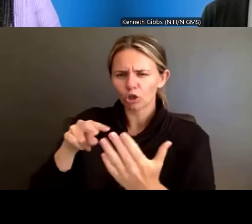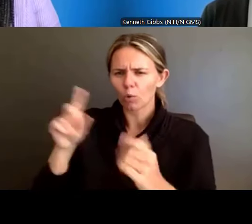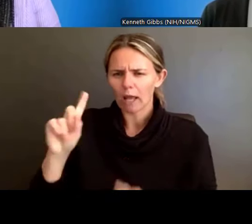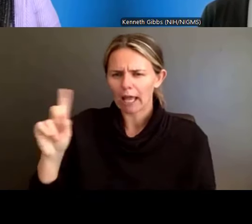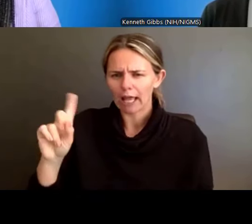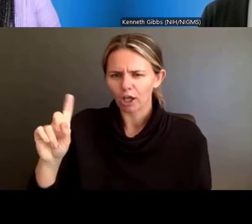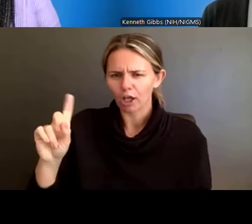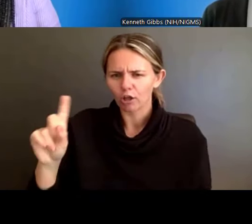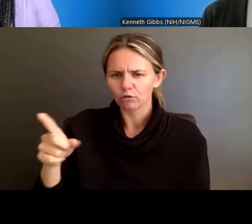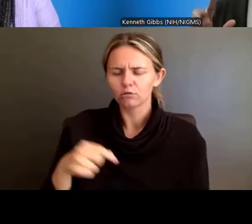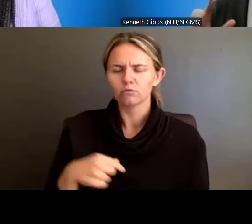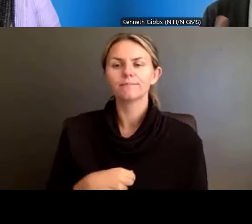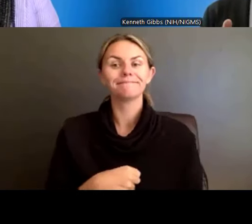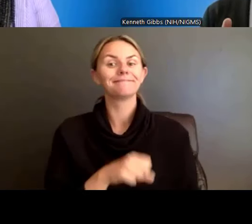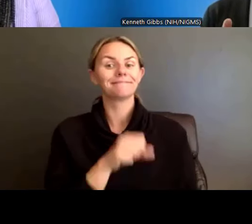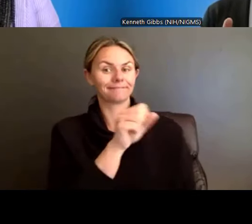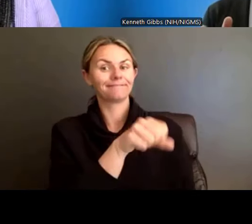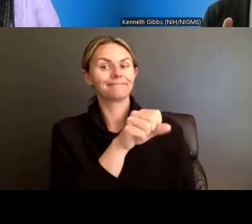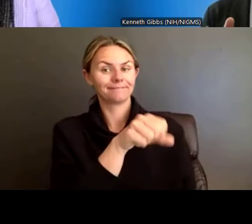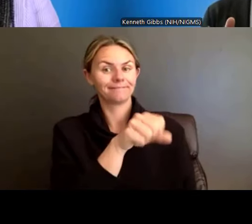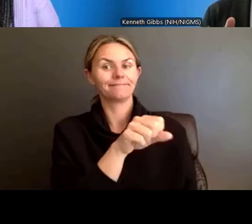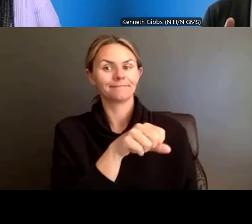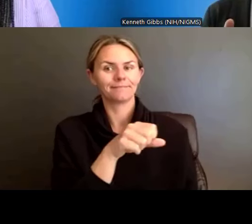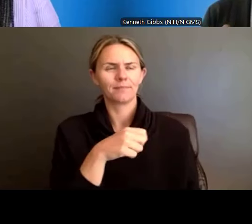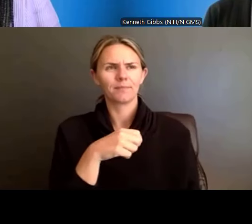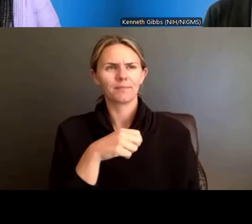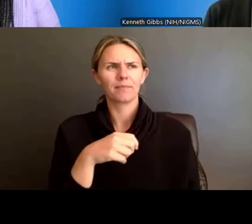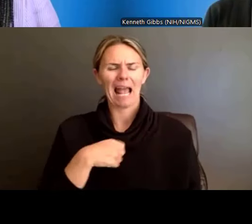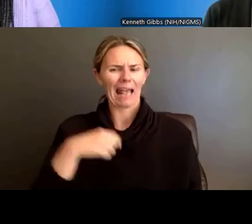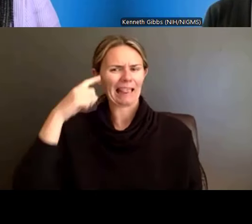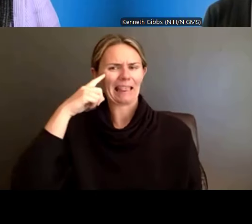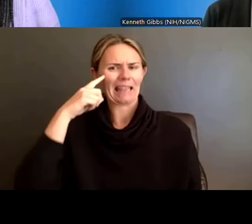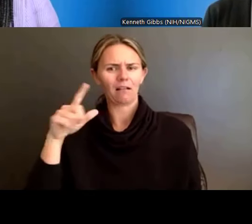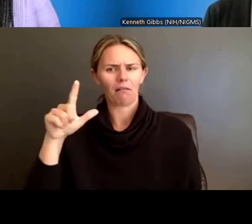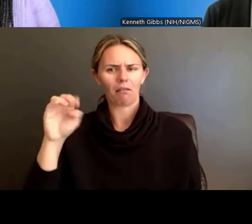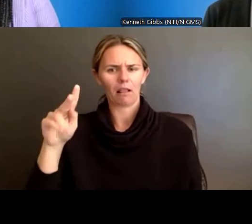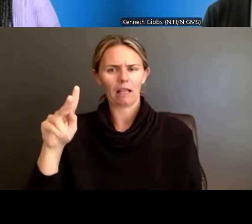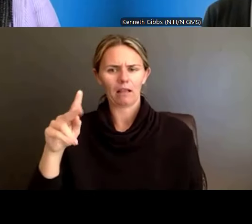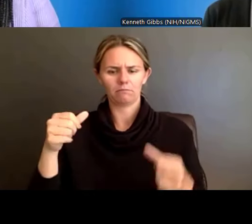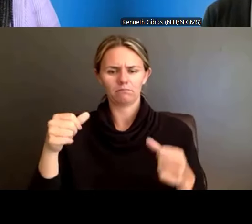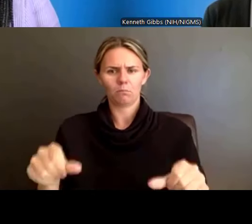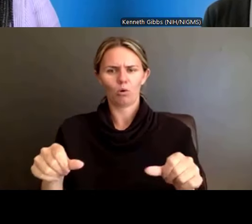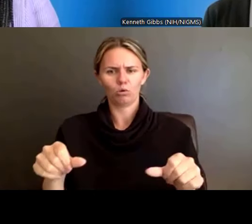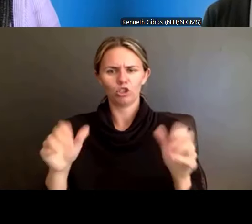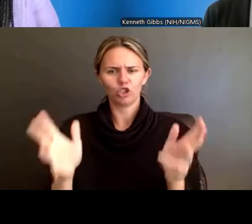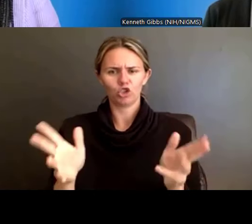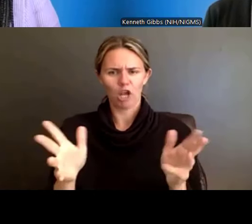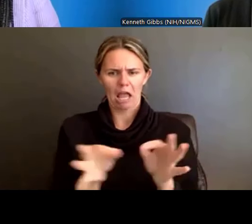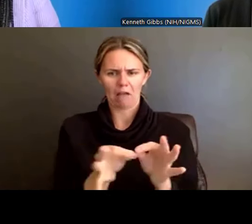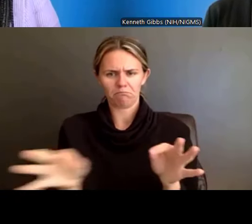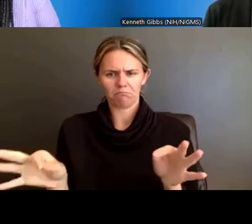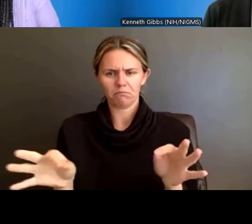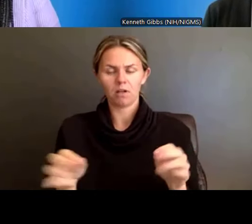And so again, I think that link will be put into the Chat. But the NIH Data Table website